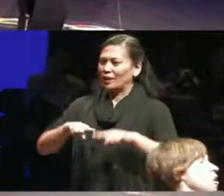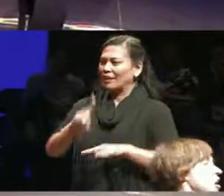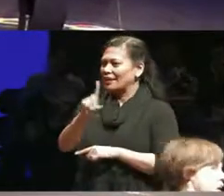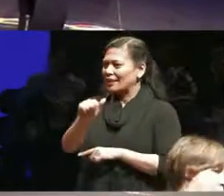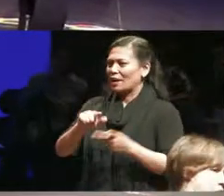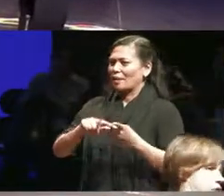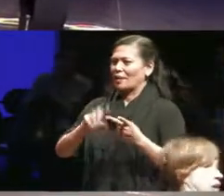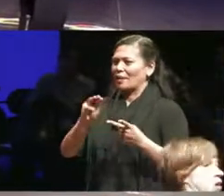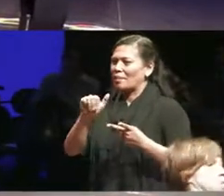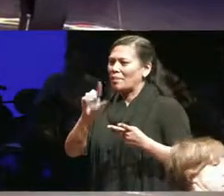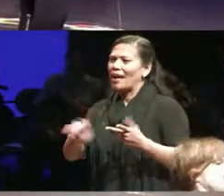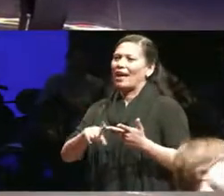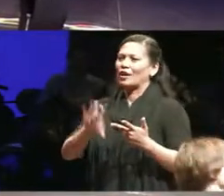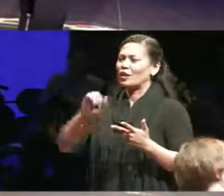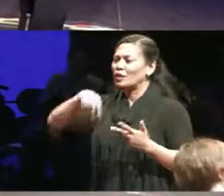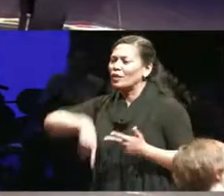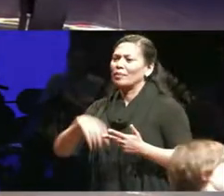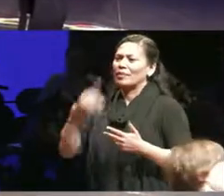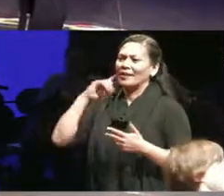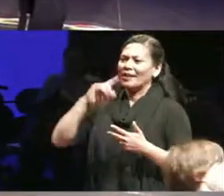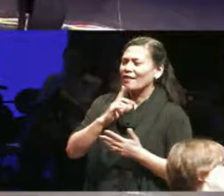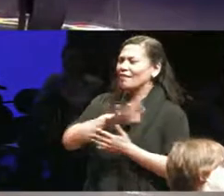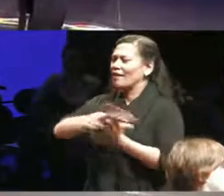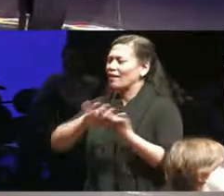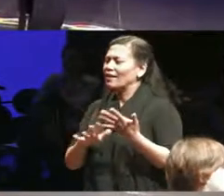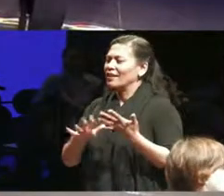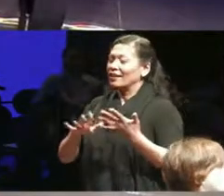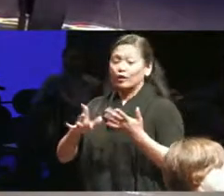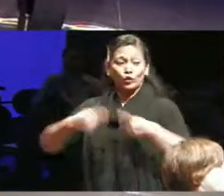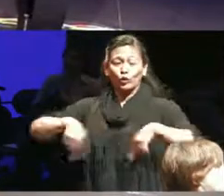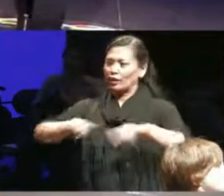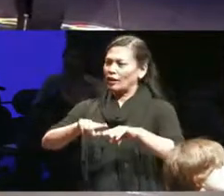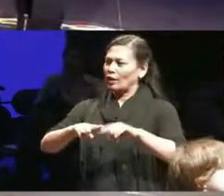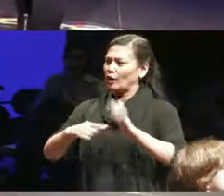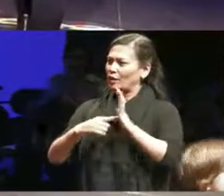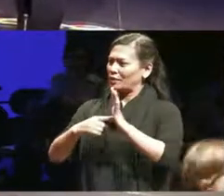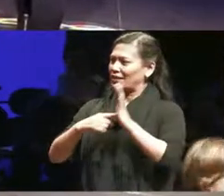chronically ill folk here are represented as precarious who